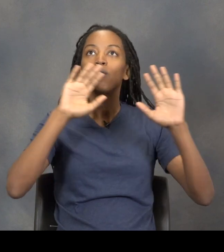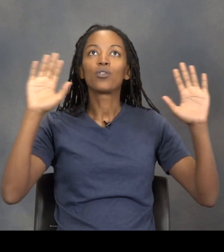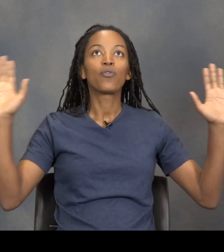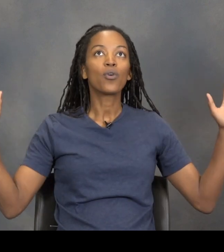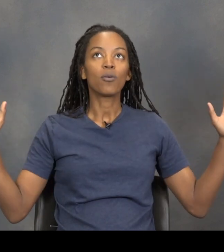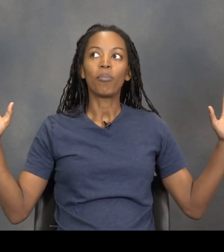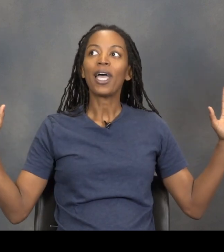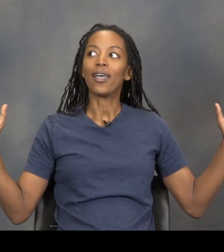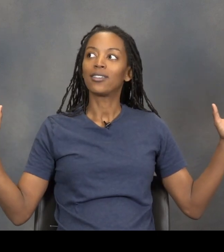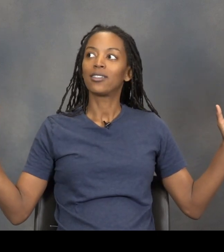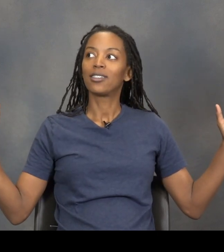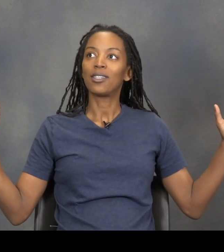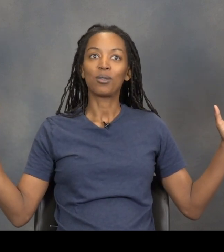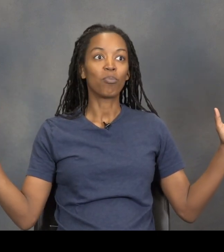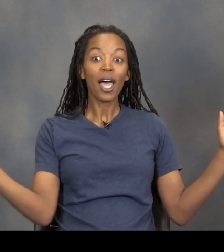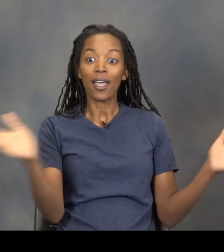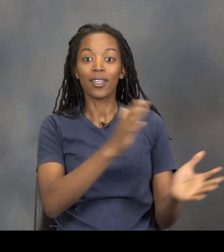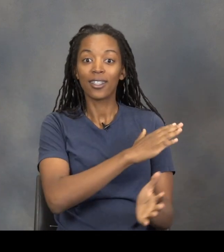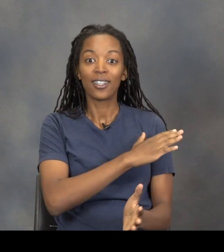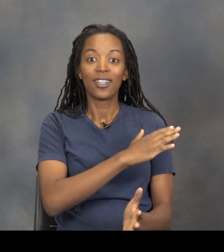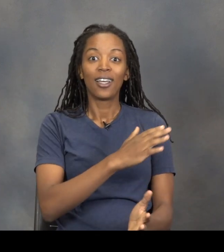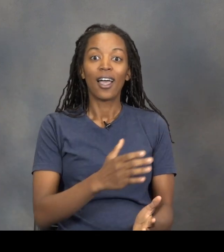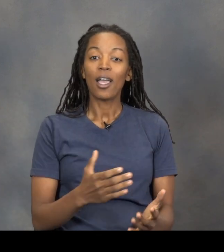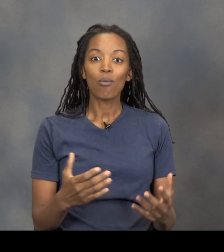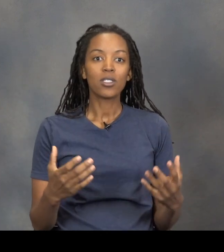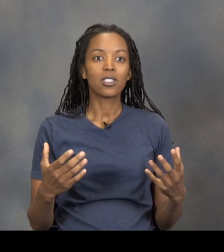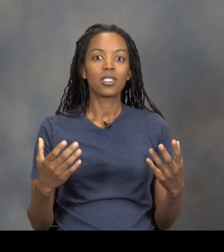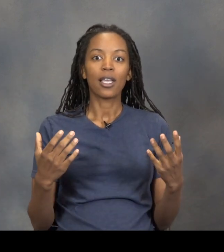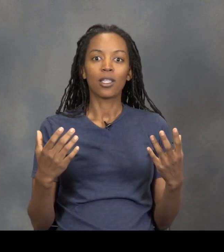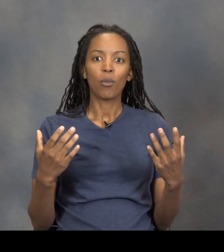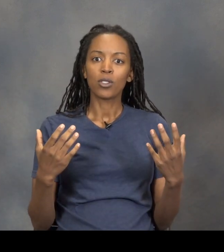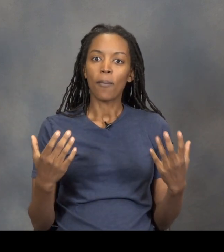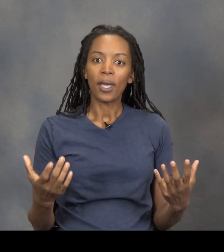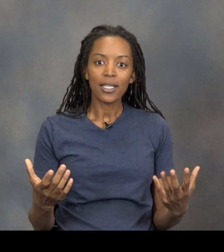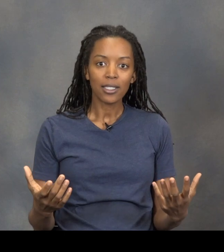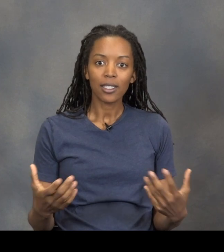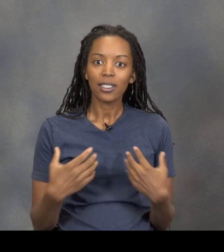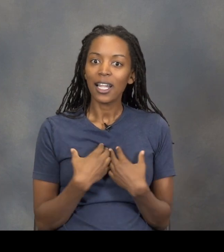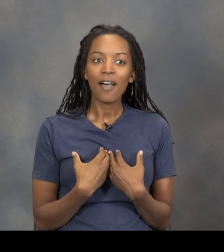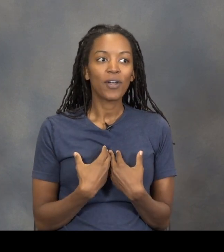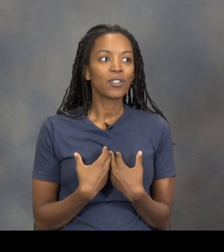full of bats. It's black. It was just like the most amazing thing that I've ever seen.